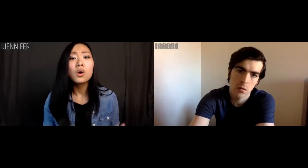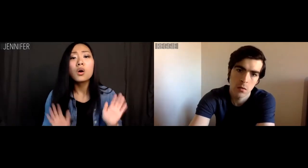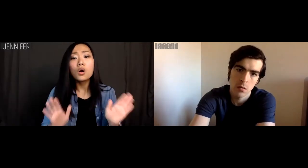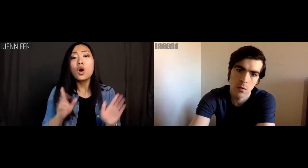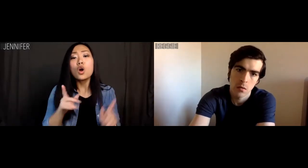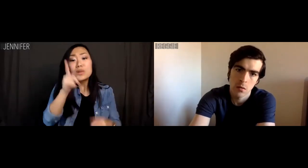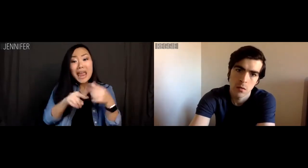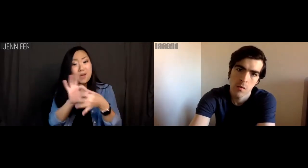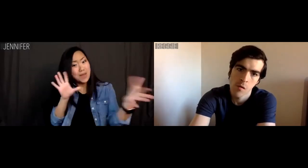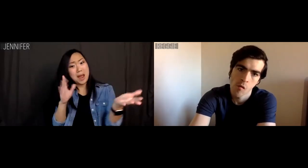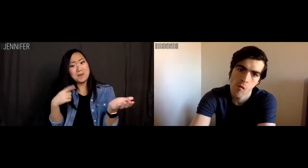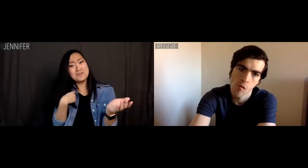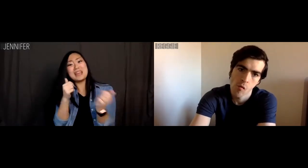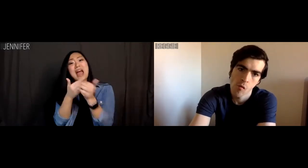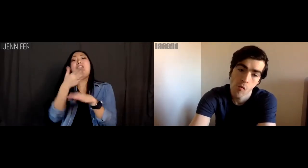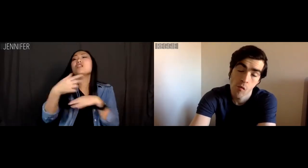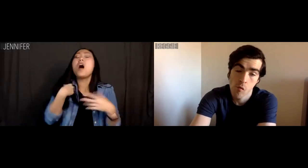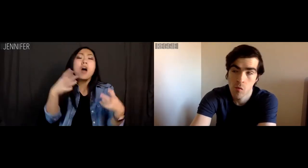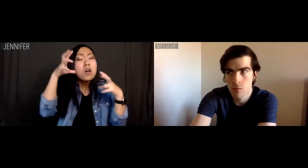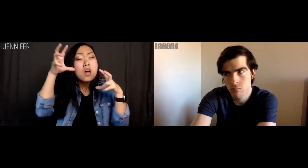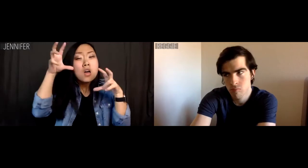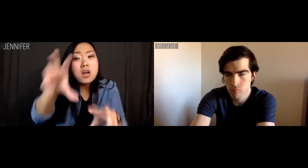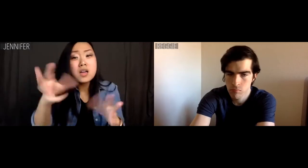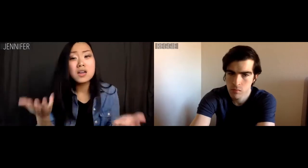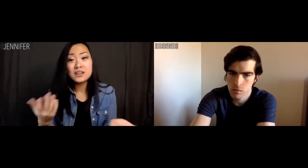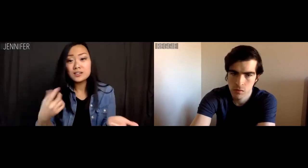Jennifer: But you can't leave me after I sunk so much time into you.